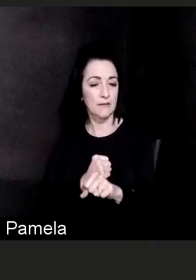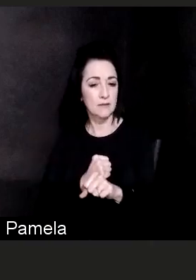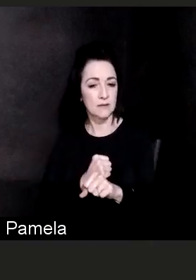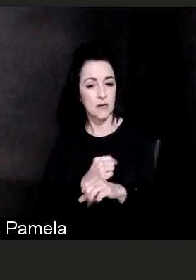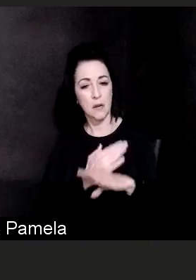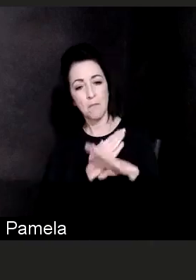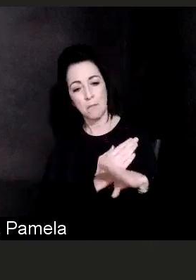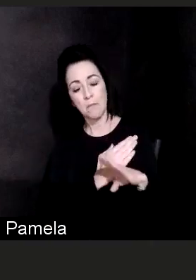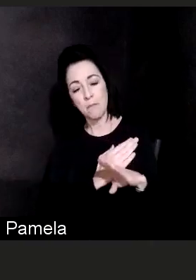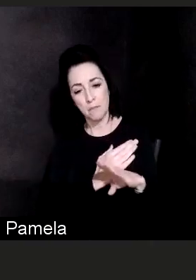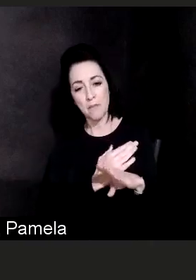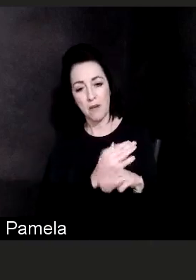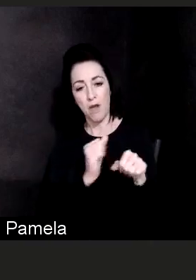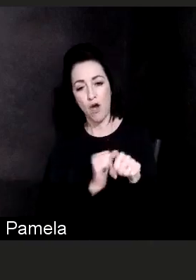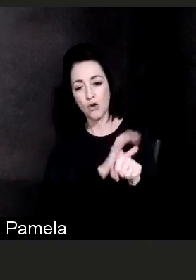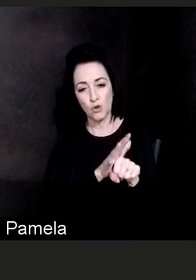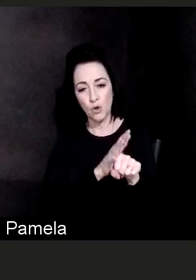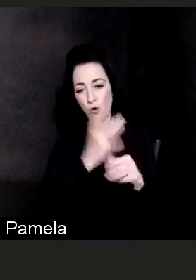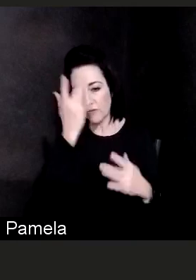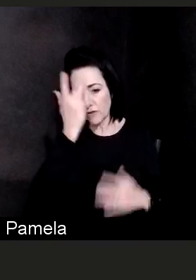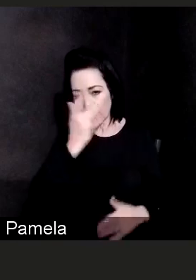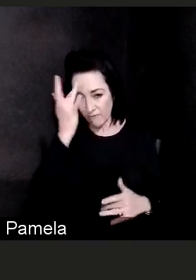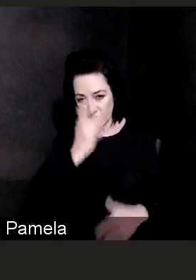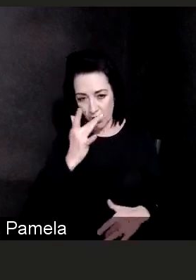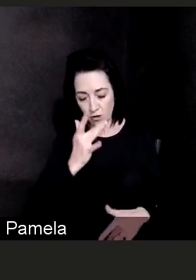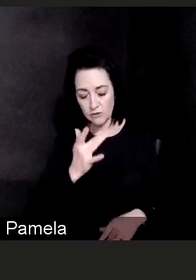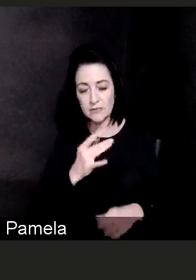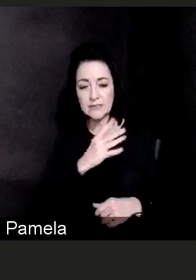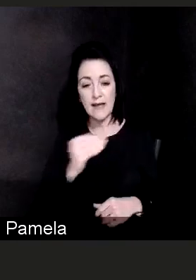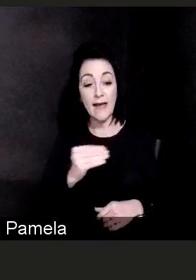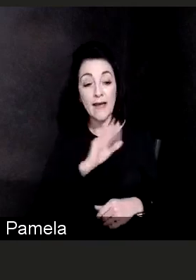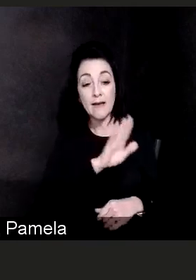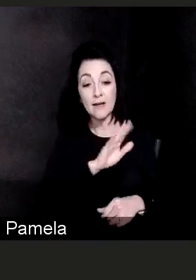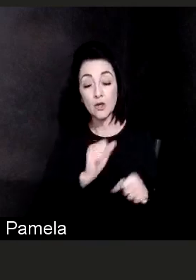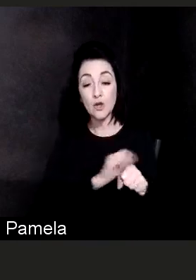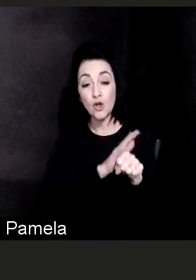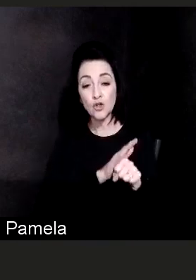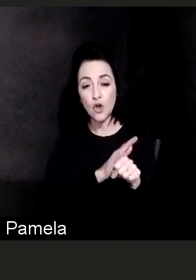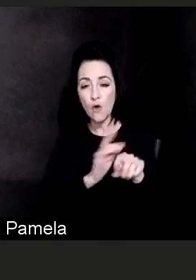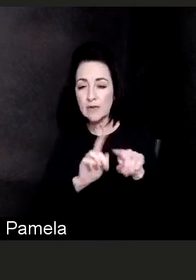in the COVID-19 virus strains. So let me make that a little more simple.